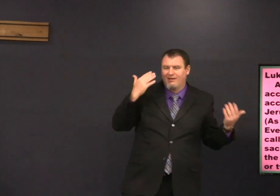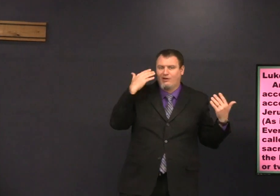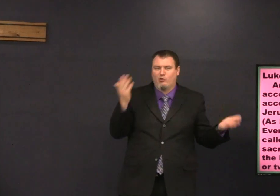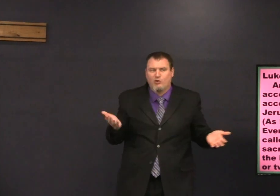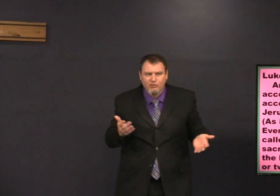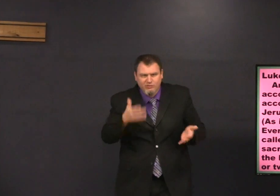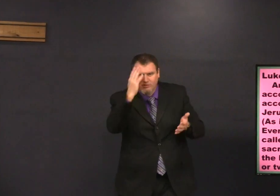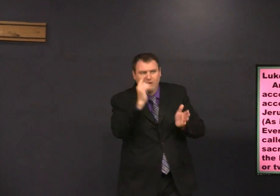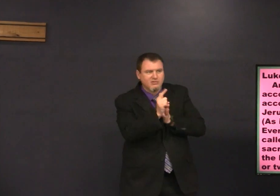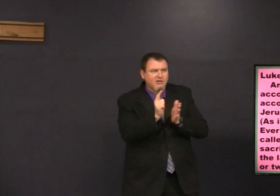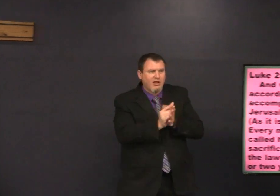80 days if